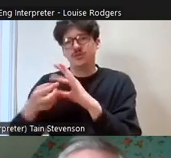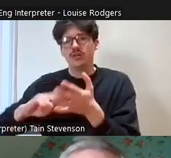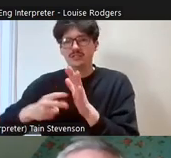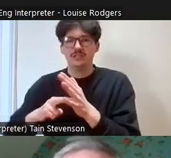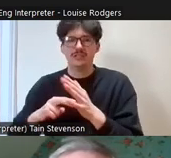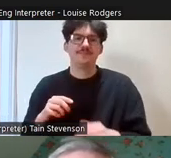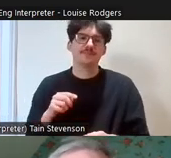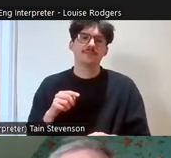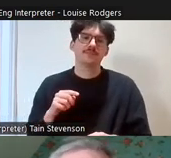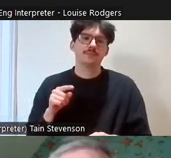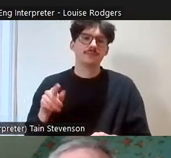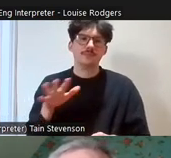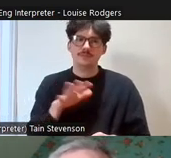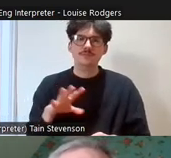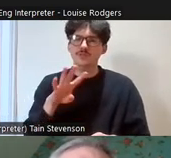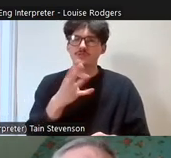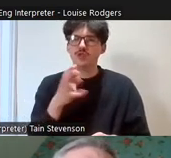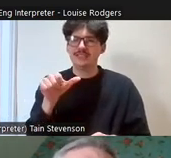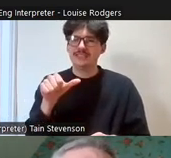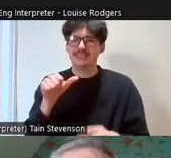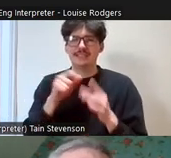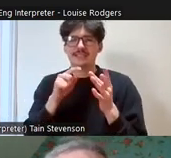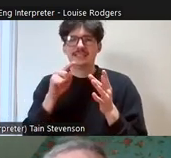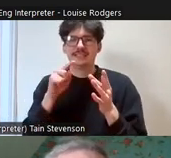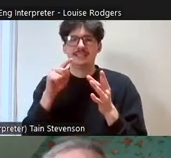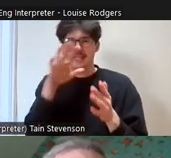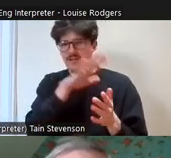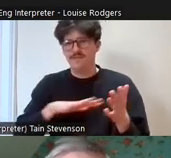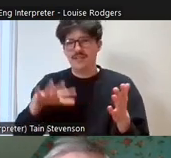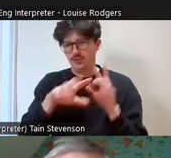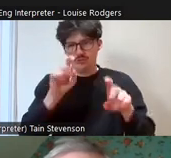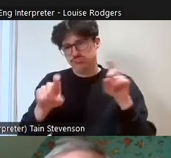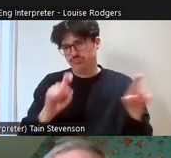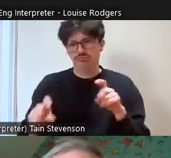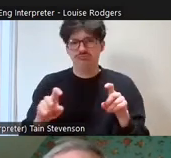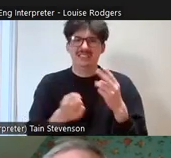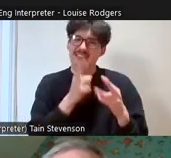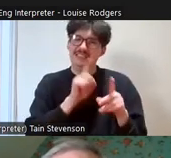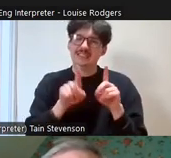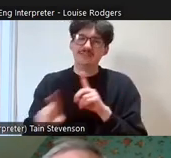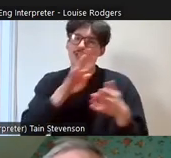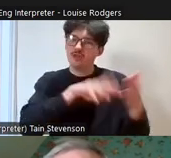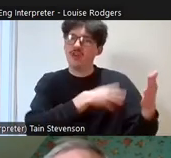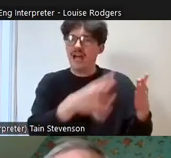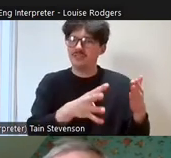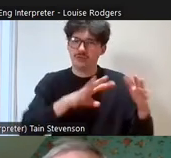third sector interfaces, across Scotland and we use previous graphs to help us decide which ones are,